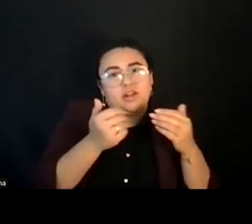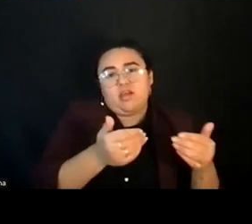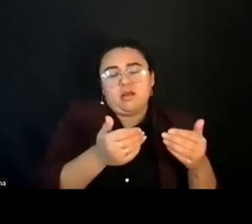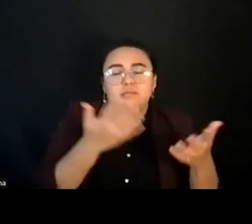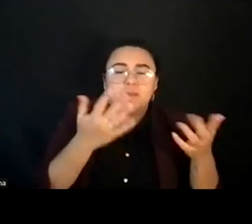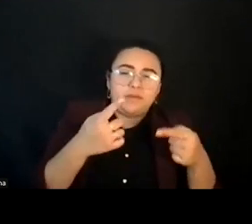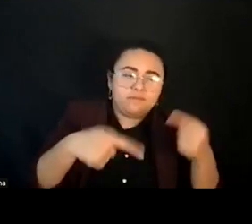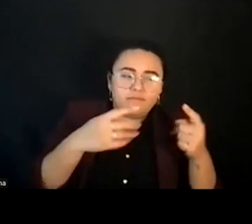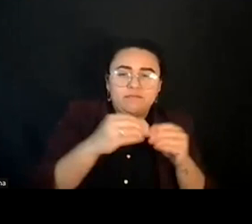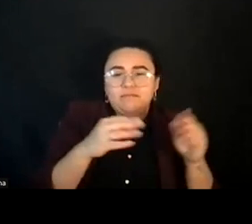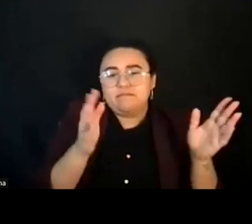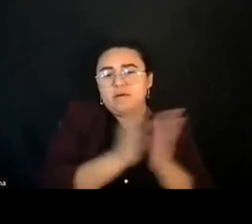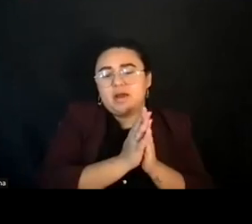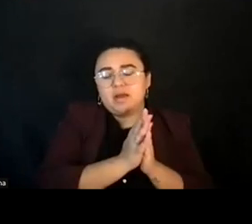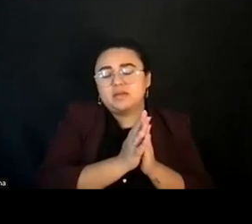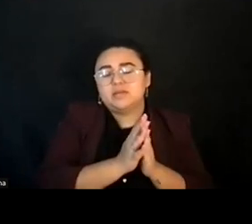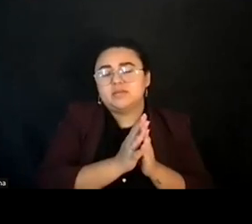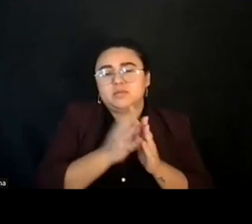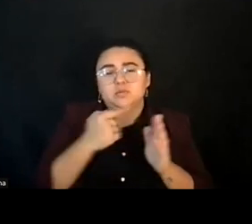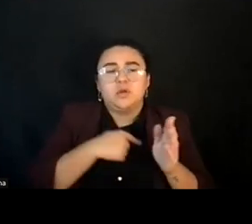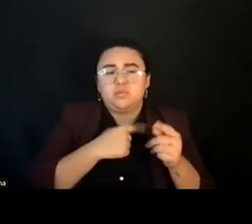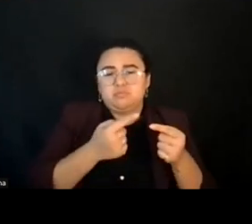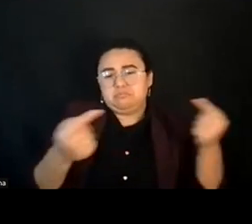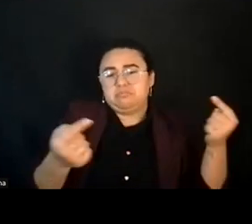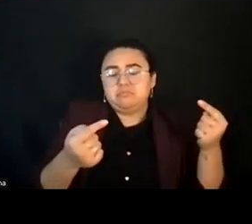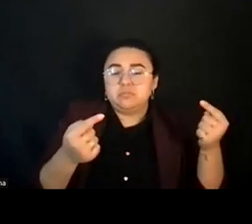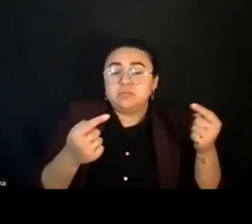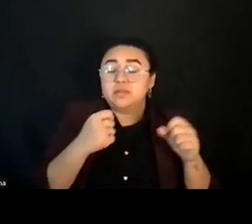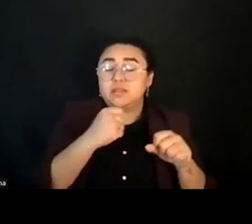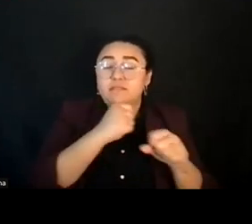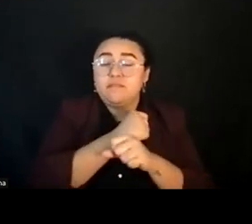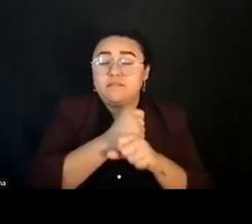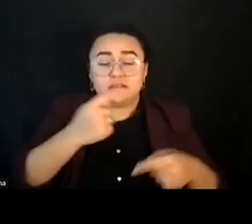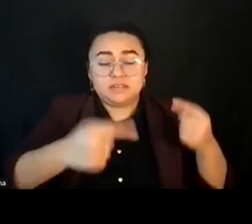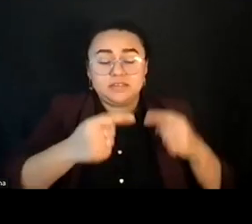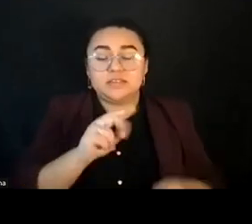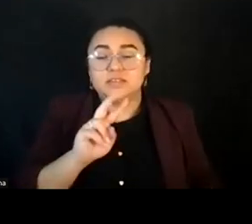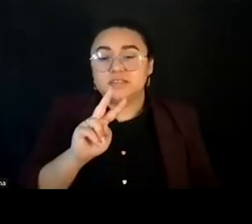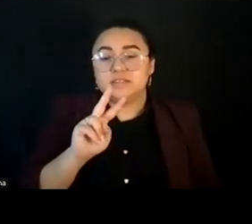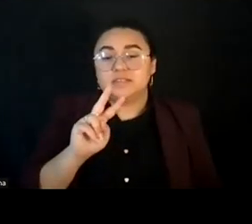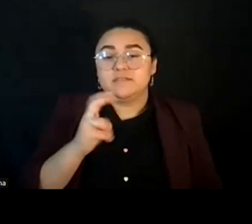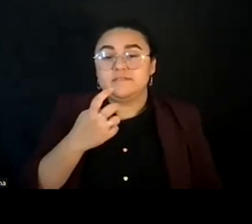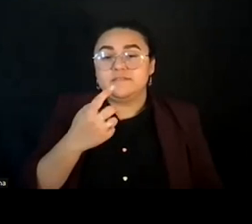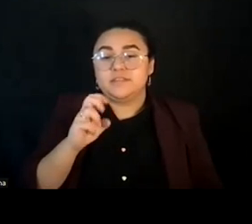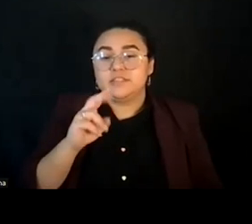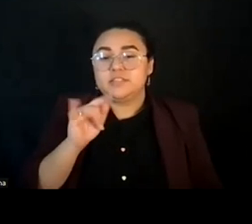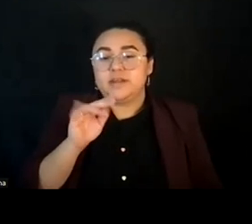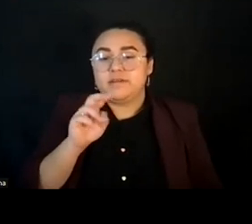Is Ezra Klein his book on Why We Polarized? He talked about the fight between vegetarians and vegans.